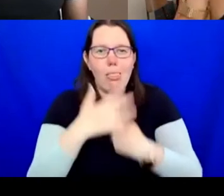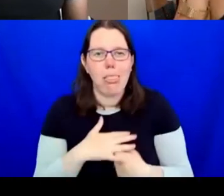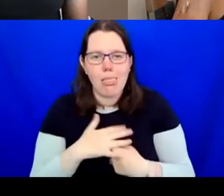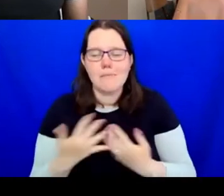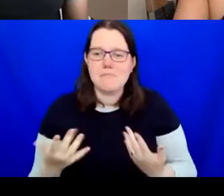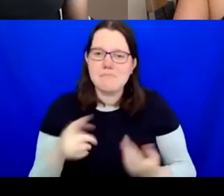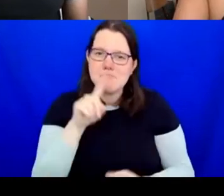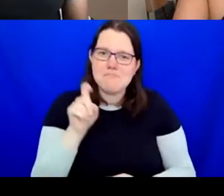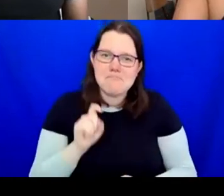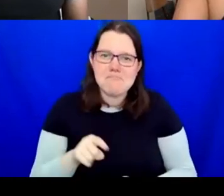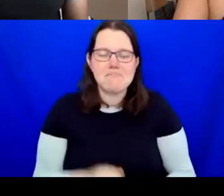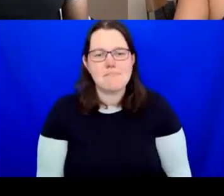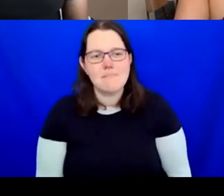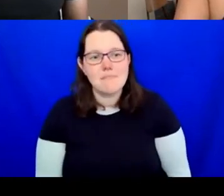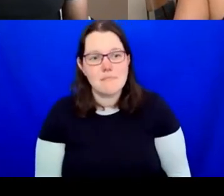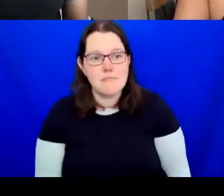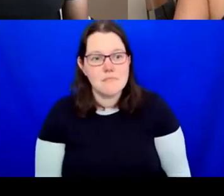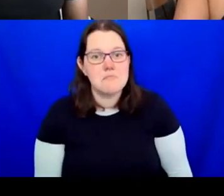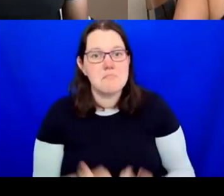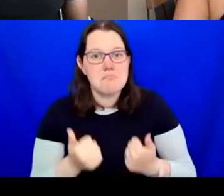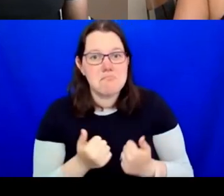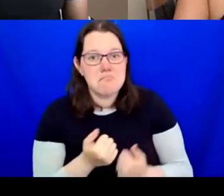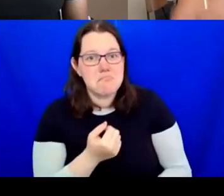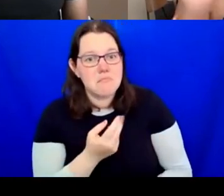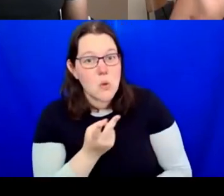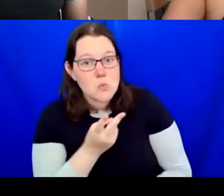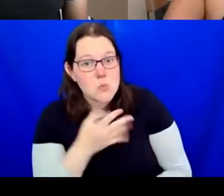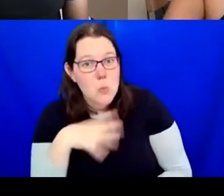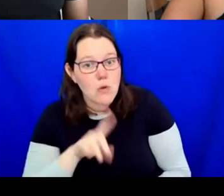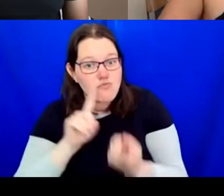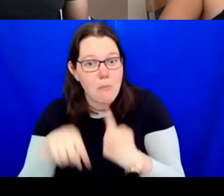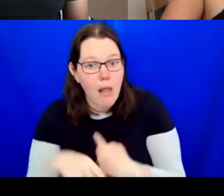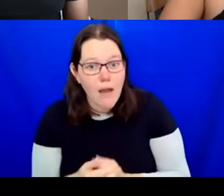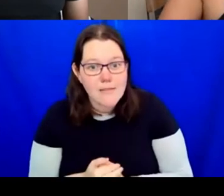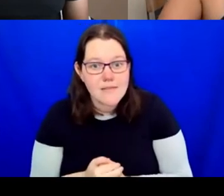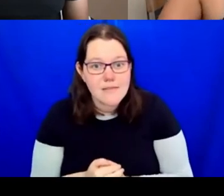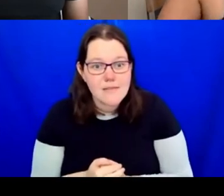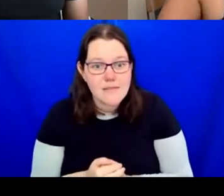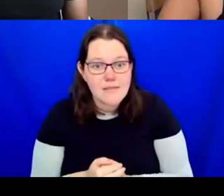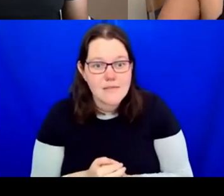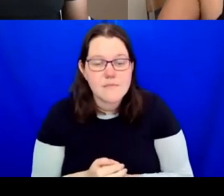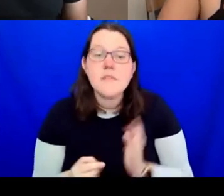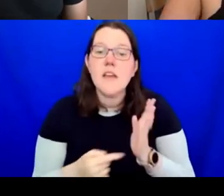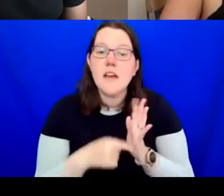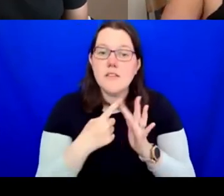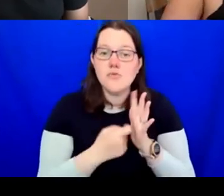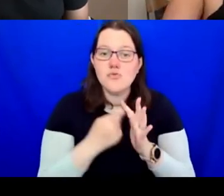Does anybody want to come back on that? TERESA: I'd like to respond to something that